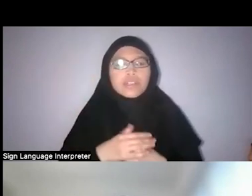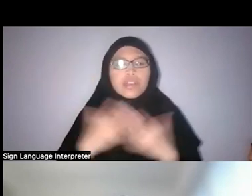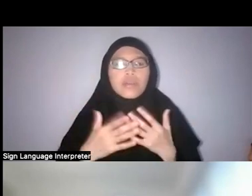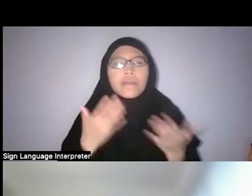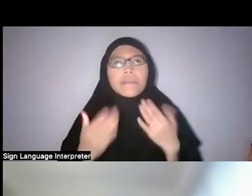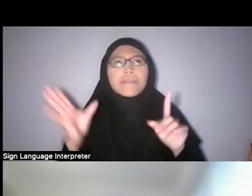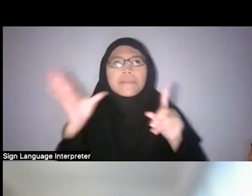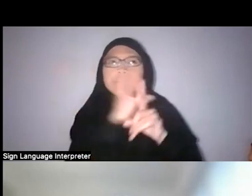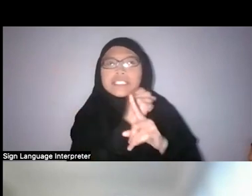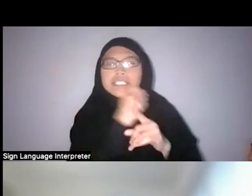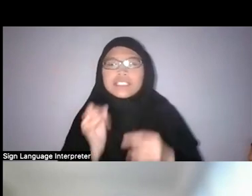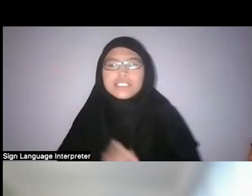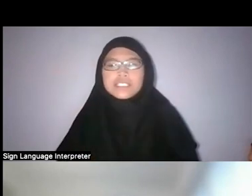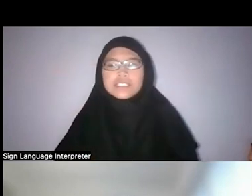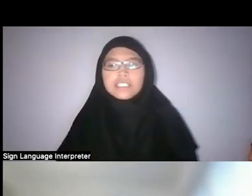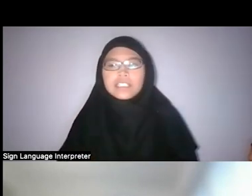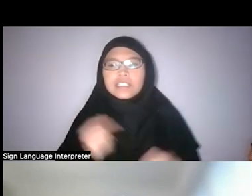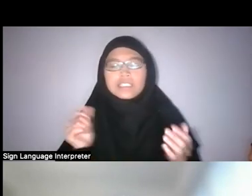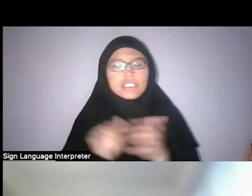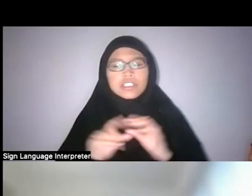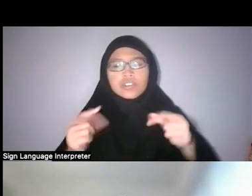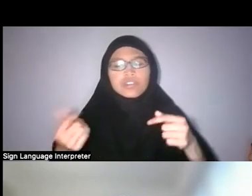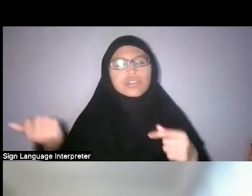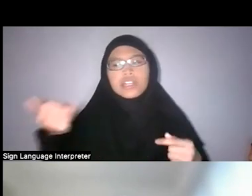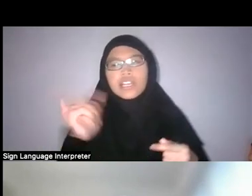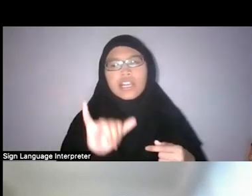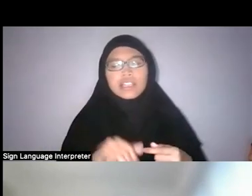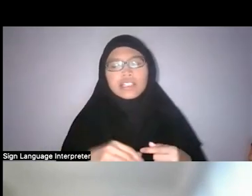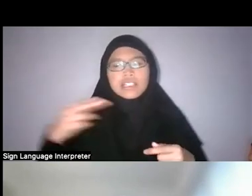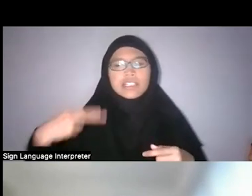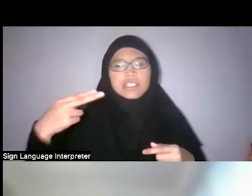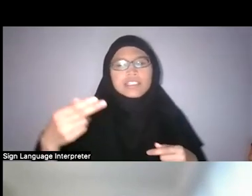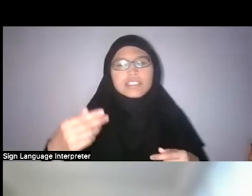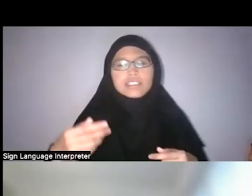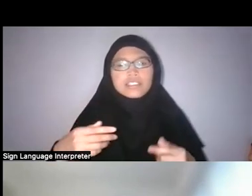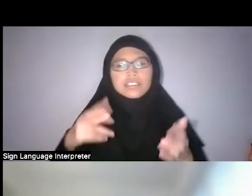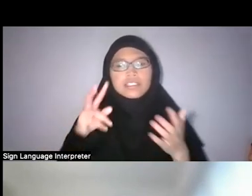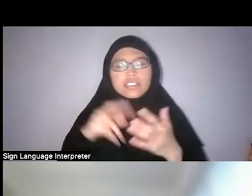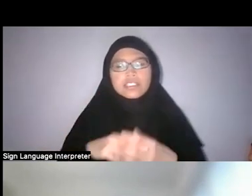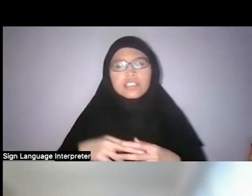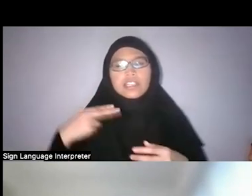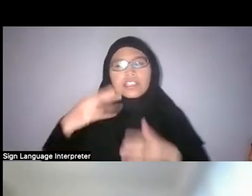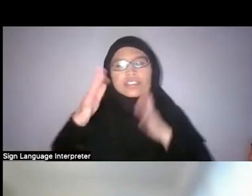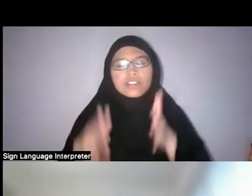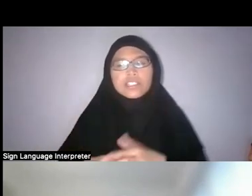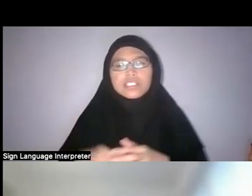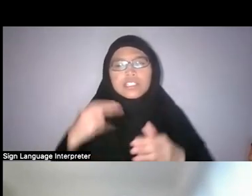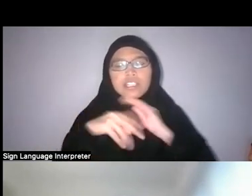And this goes to any history you read, historians are just naturally sceptical, okay.